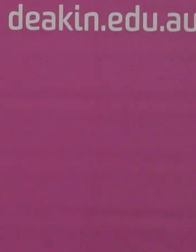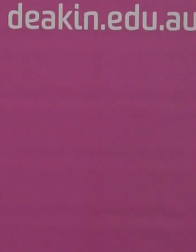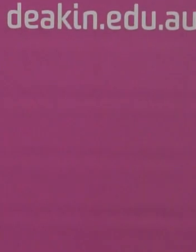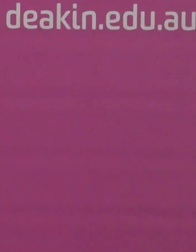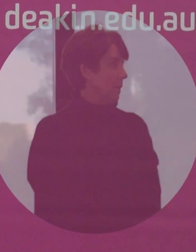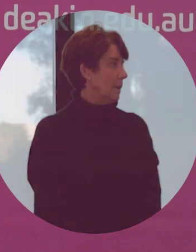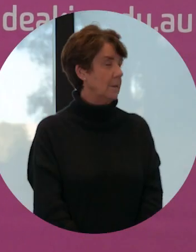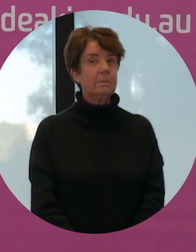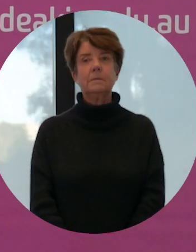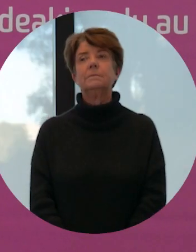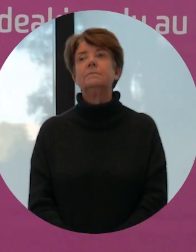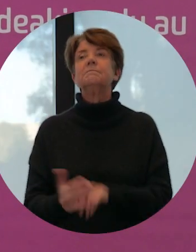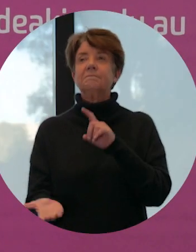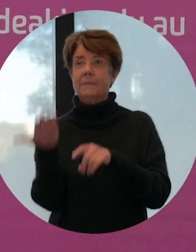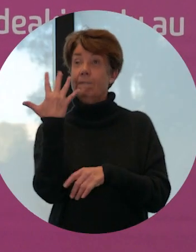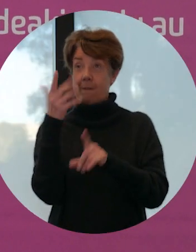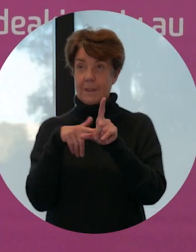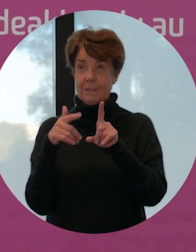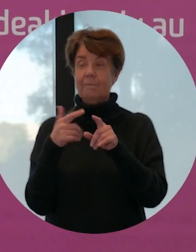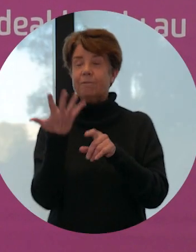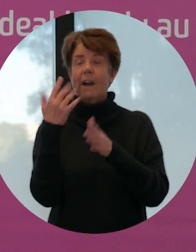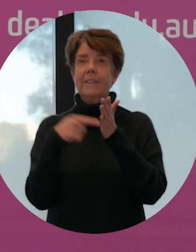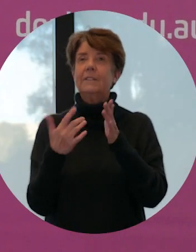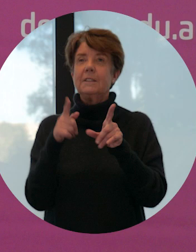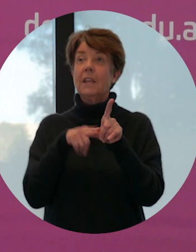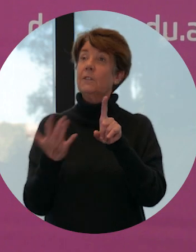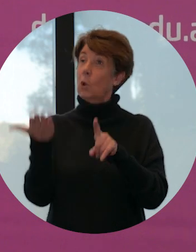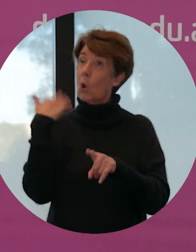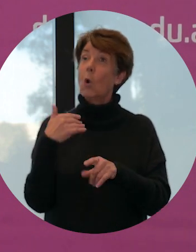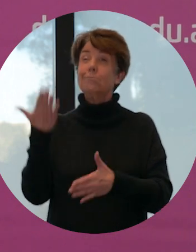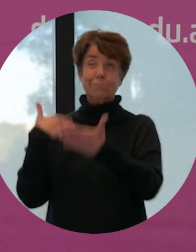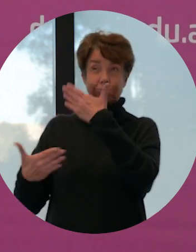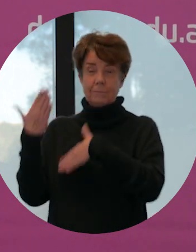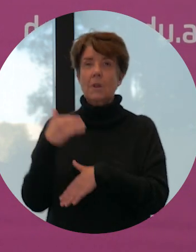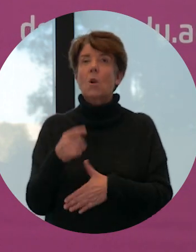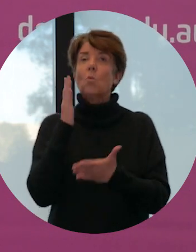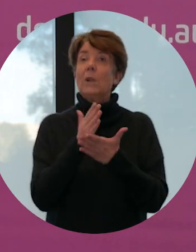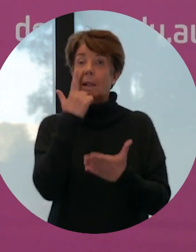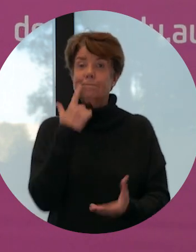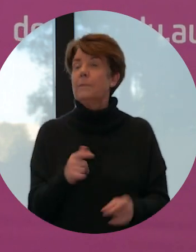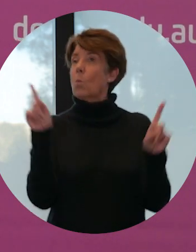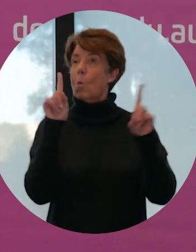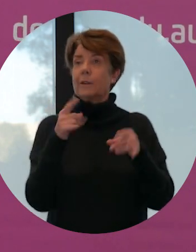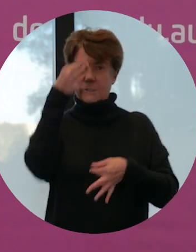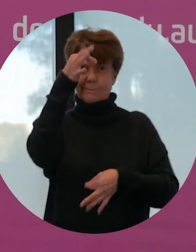Over 5000 years ago, our ancestors’ ingenuity led to the production of first packaging prototypes